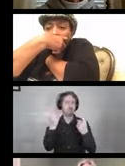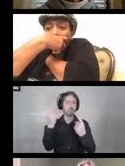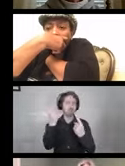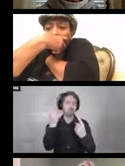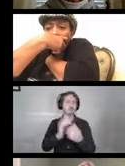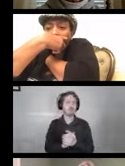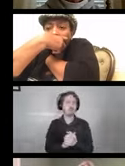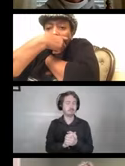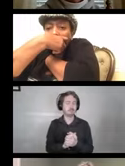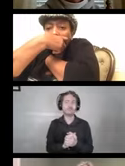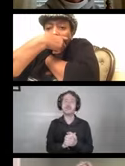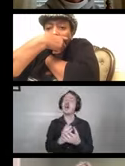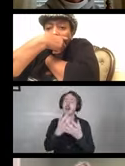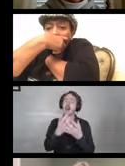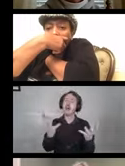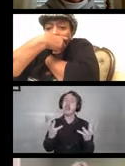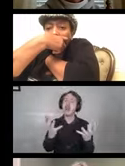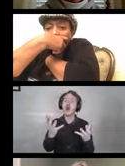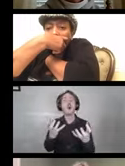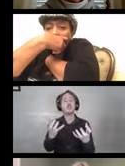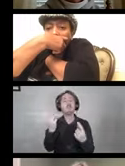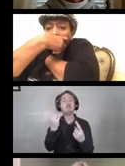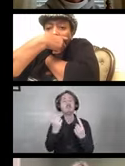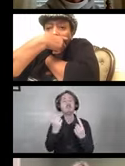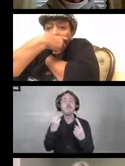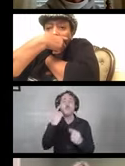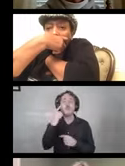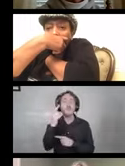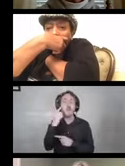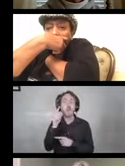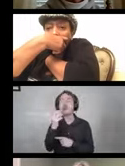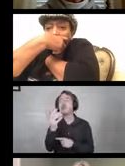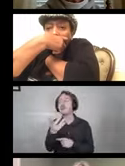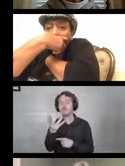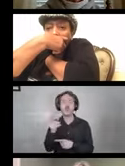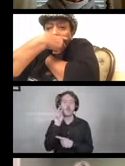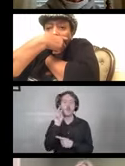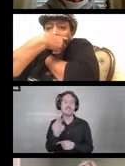There's a lot to think about as we see it users